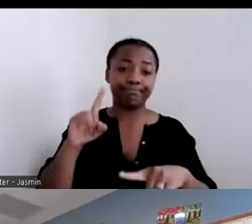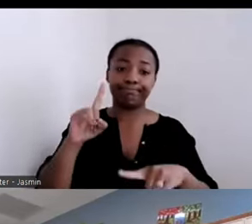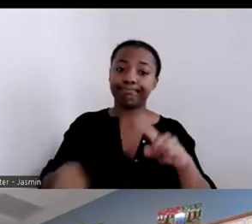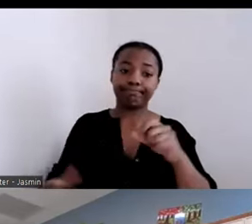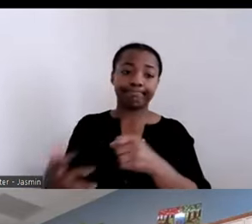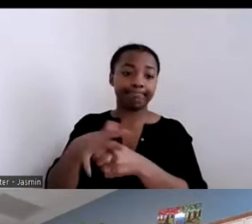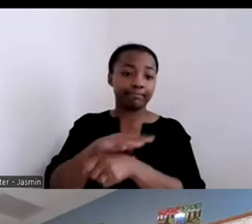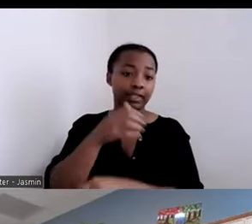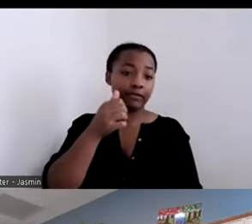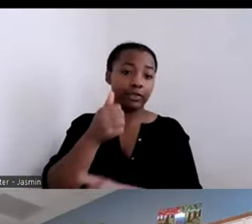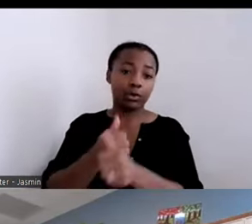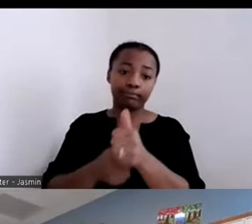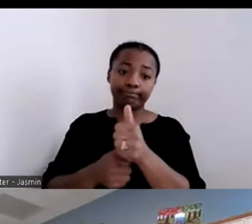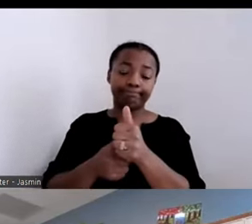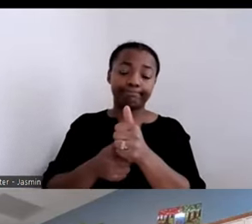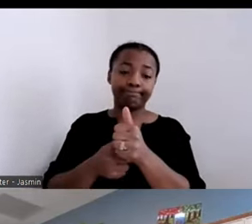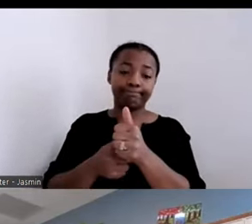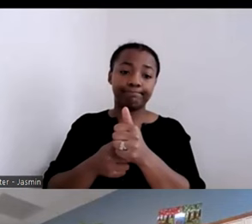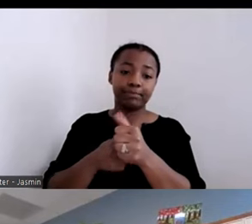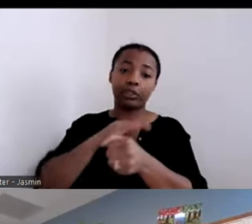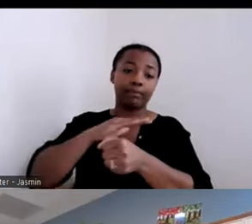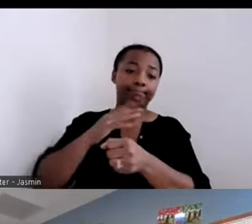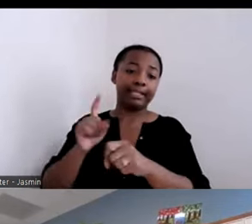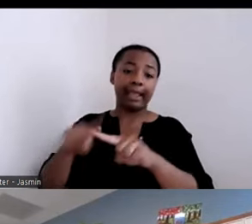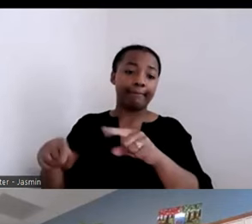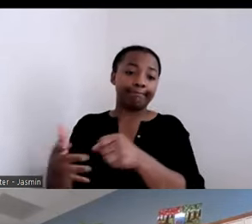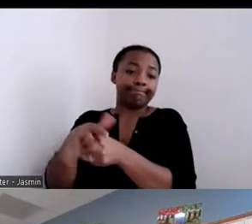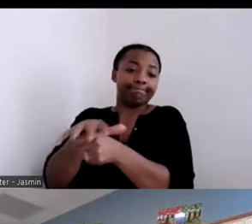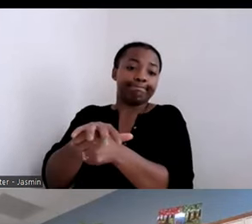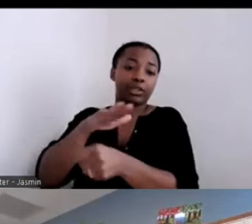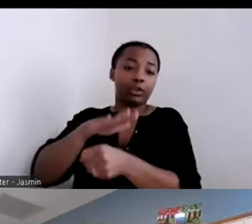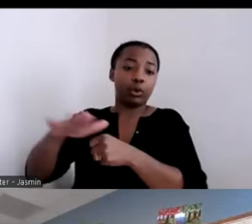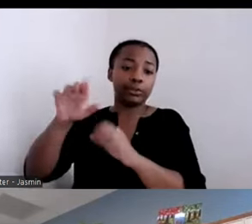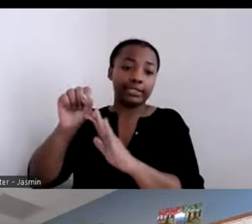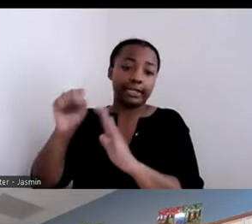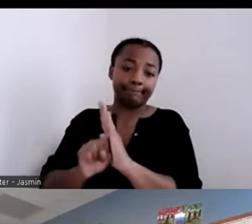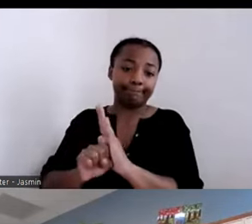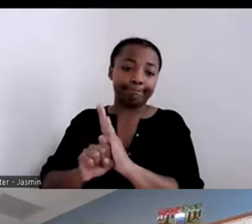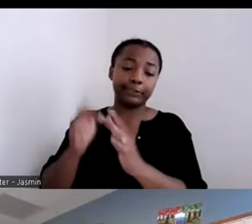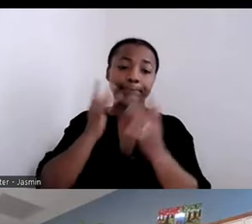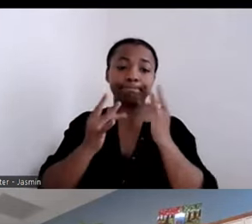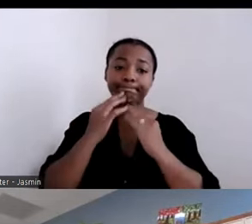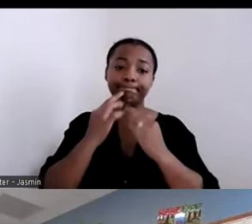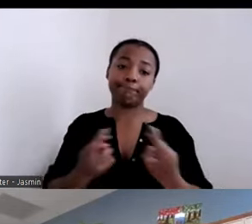ERICA McFADDEN: